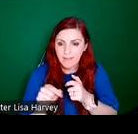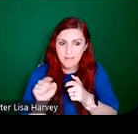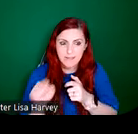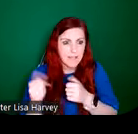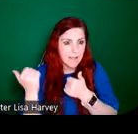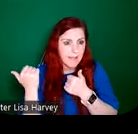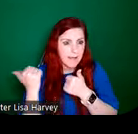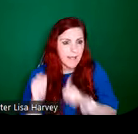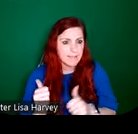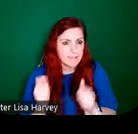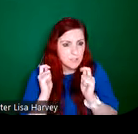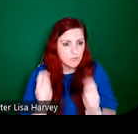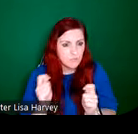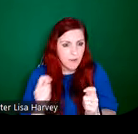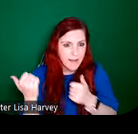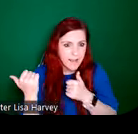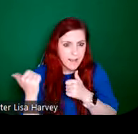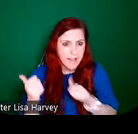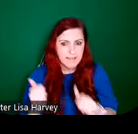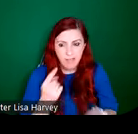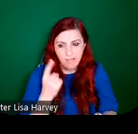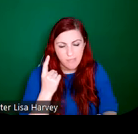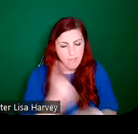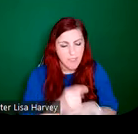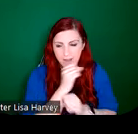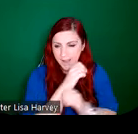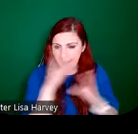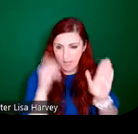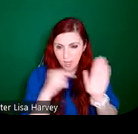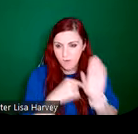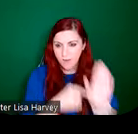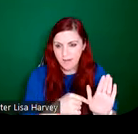the classical tradition is evident in his particularly in his early designs. We